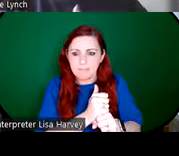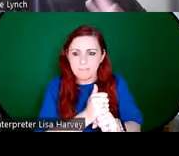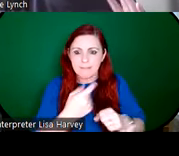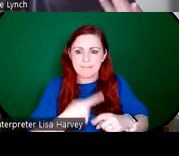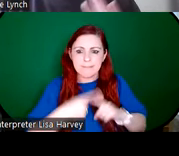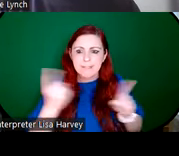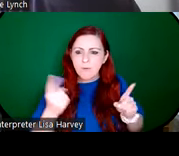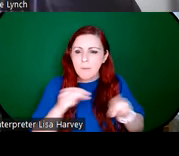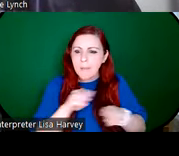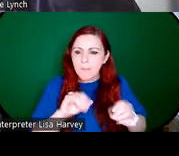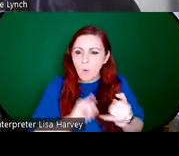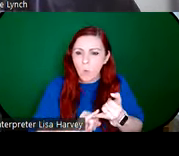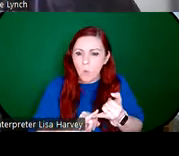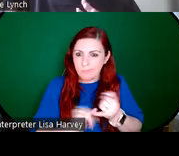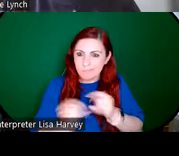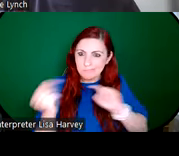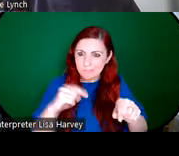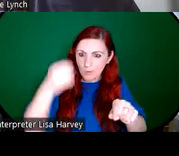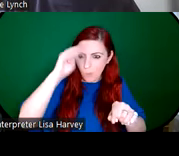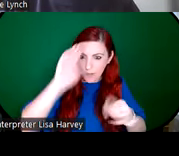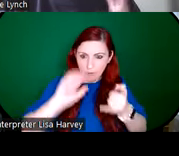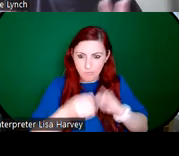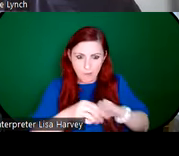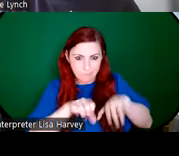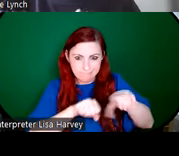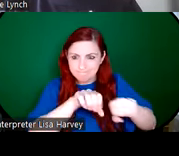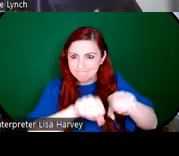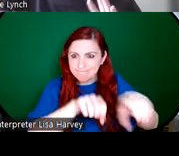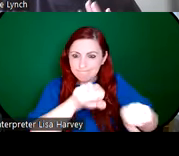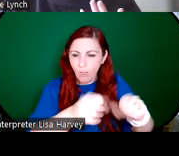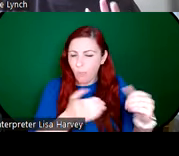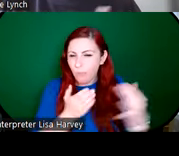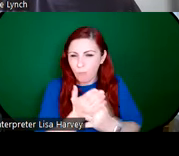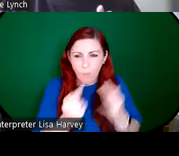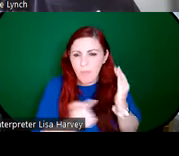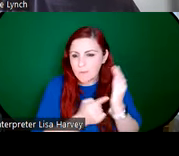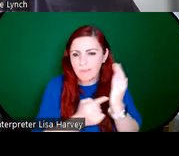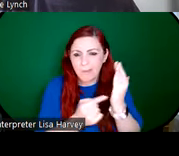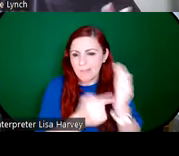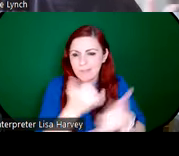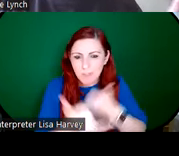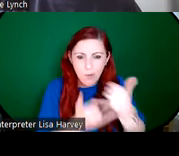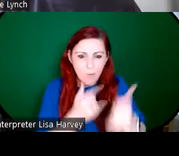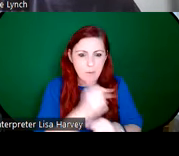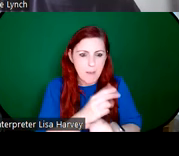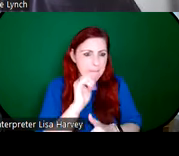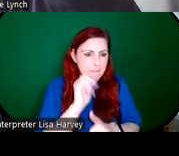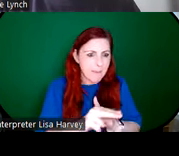different people that arrived to Ireland across thousands of years and one of the groups were like the pagan gods, theTuatha Dé Danann and what the last